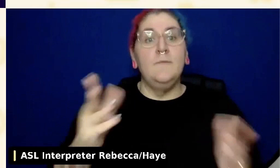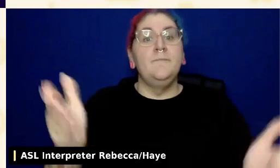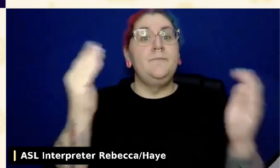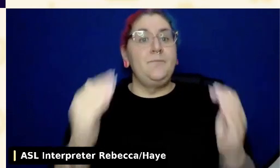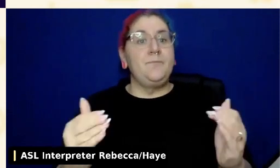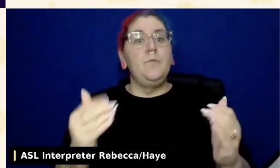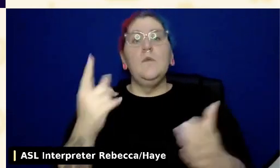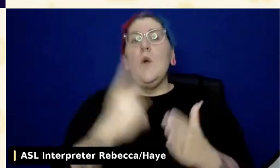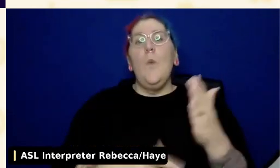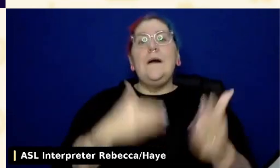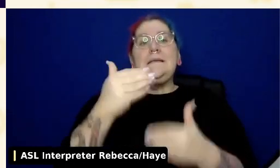in accessibility testing?